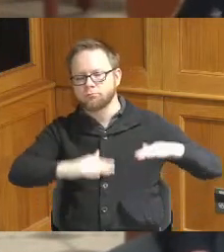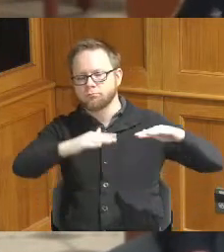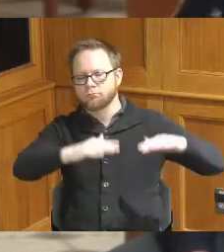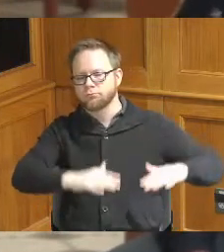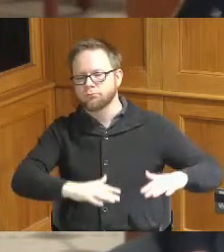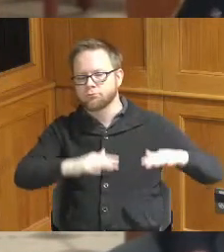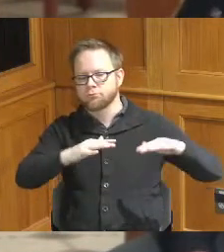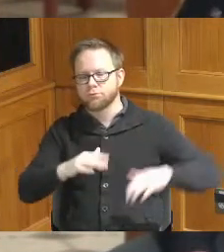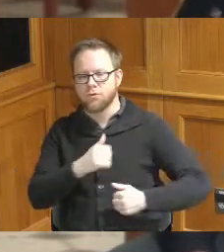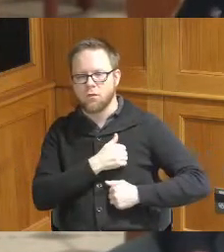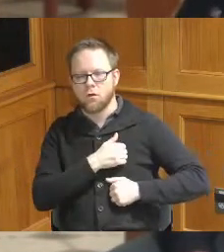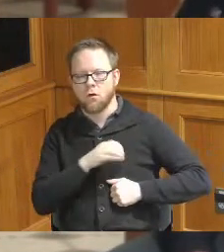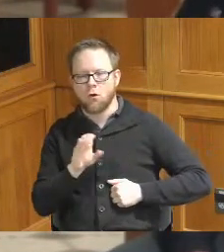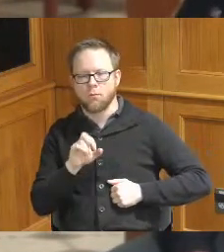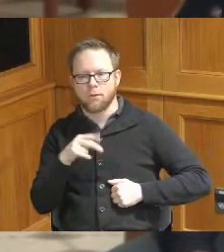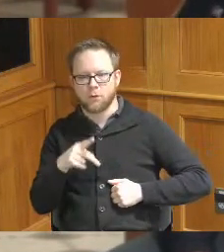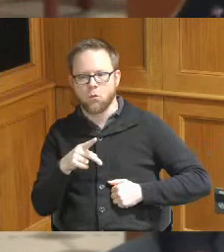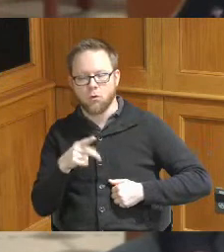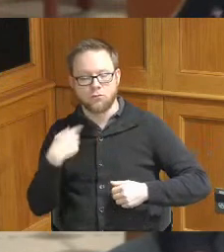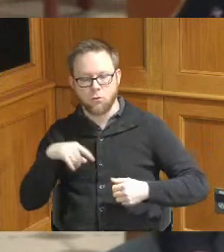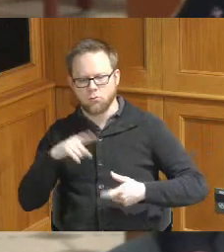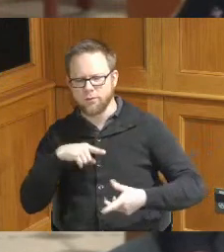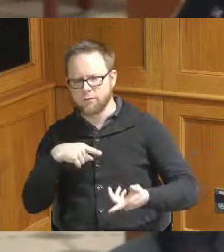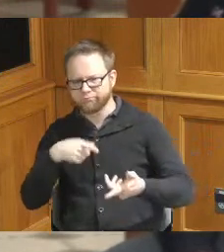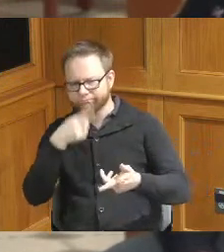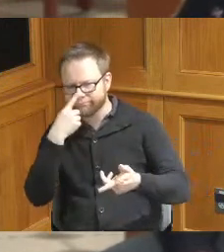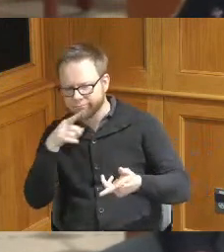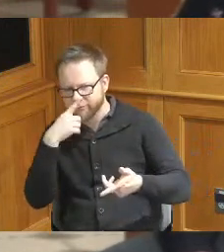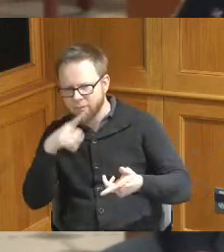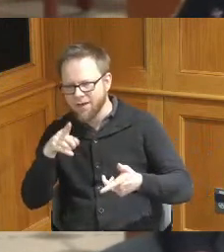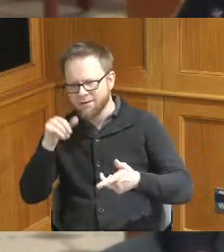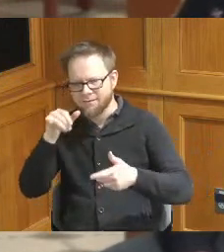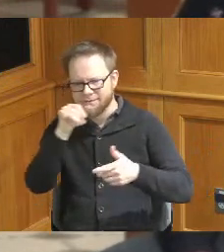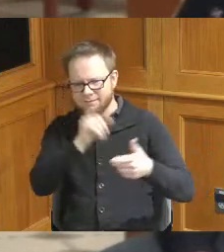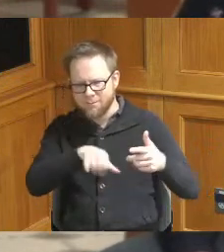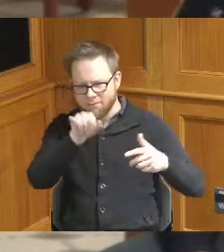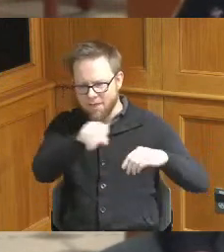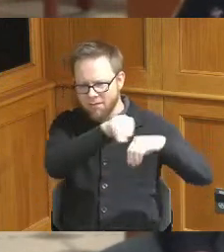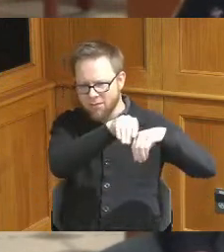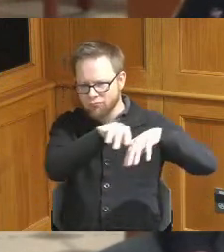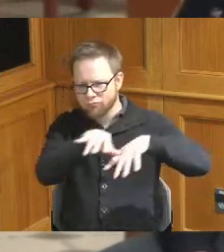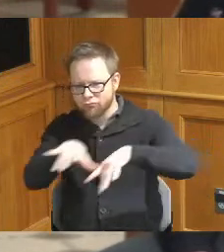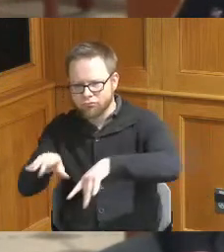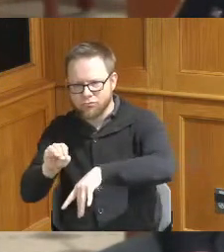worked with them to release some of that flow into the Mill Creek which added some additional